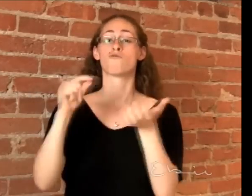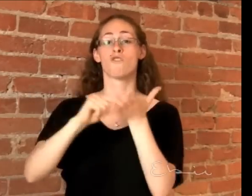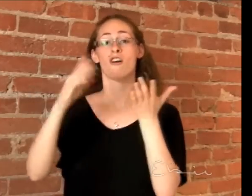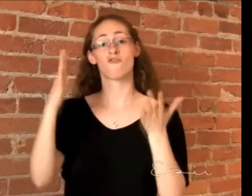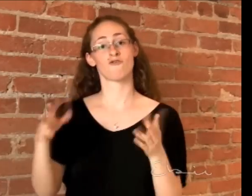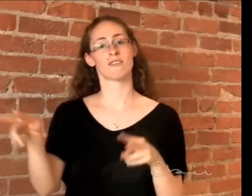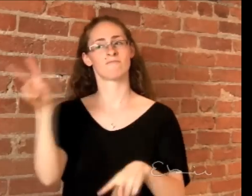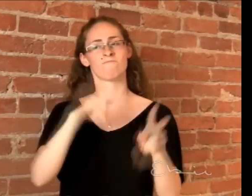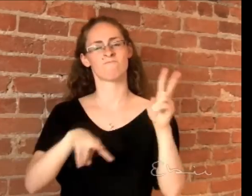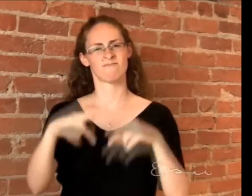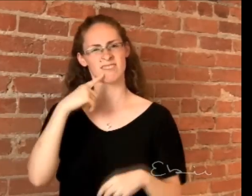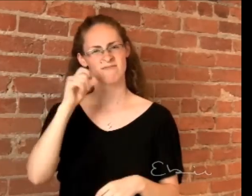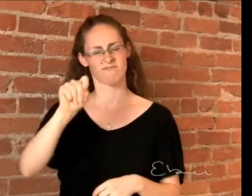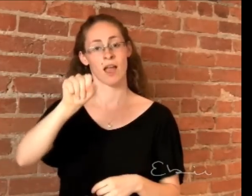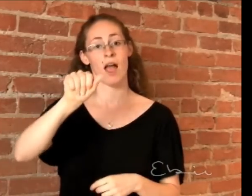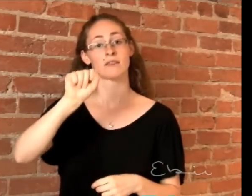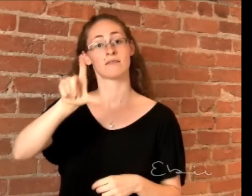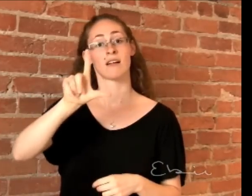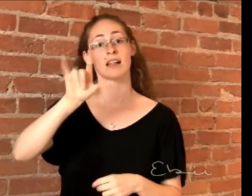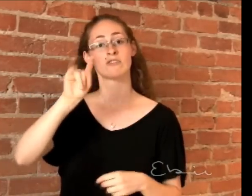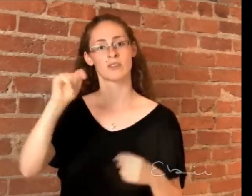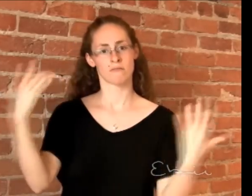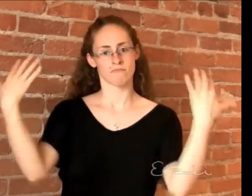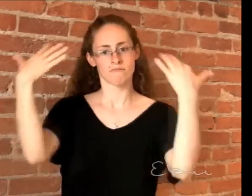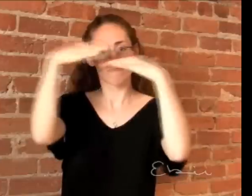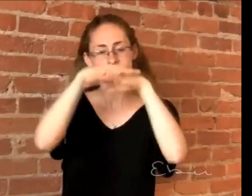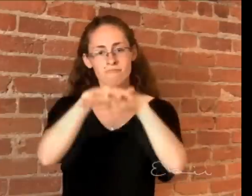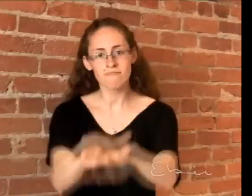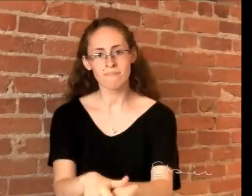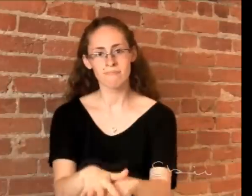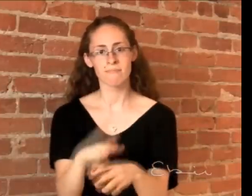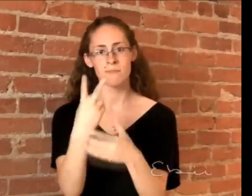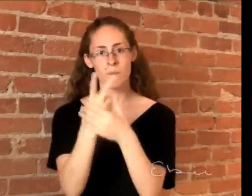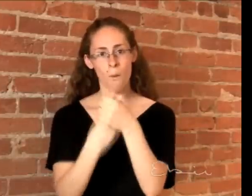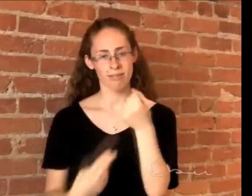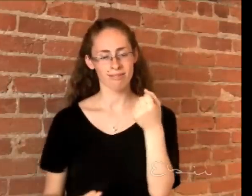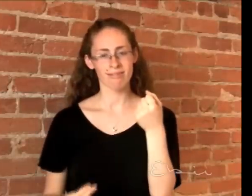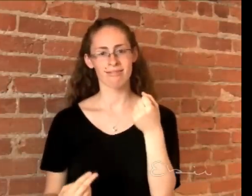conclusion that ASL literature is a combination of both.